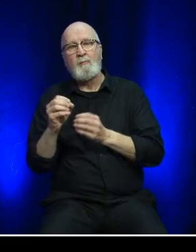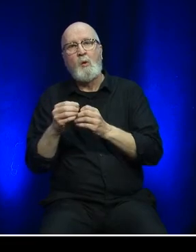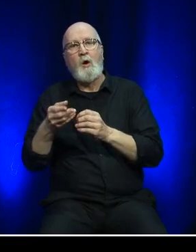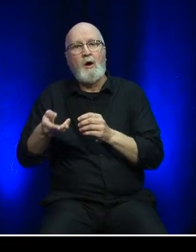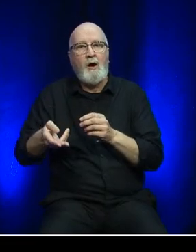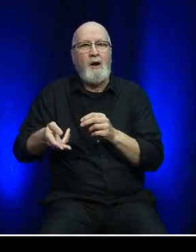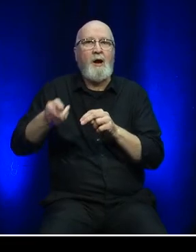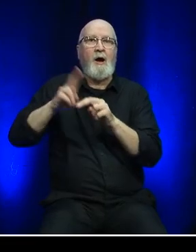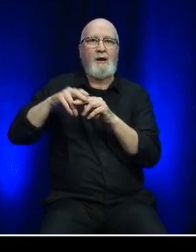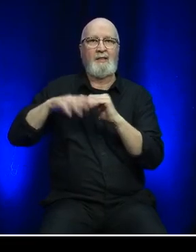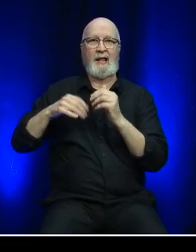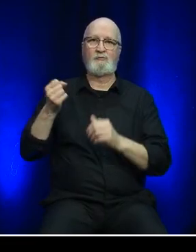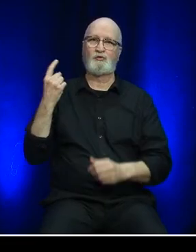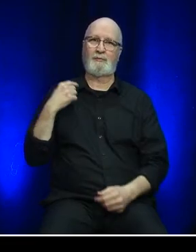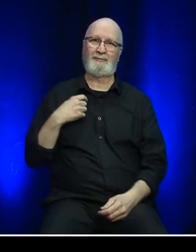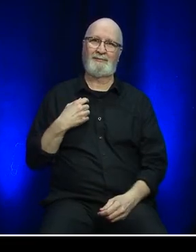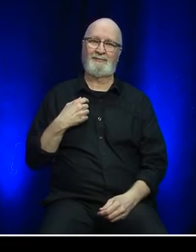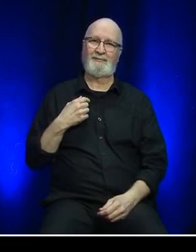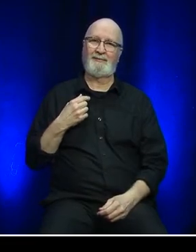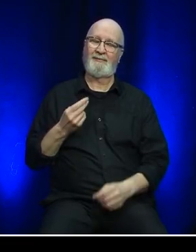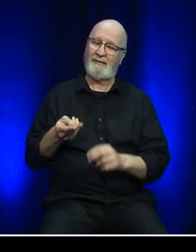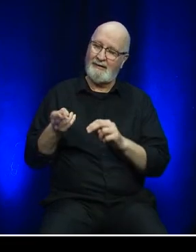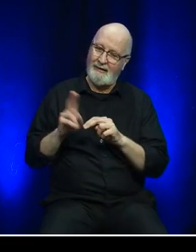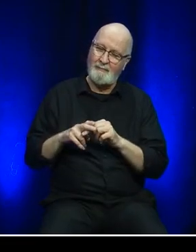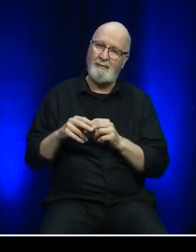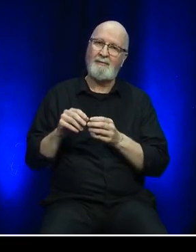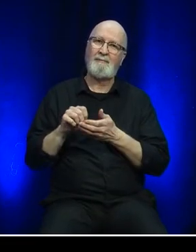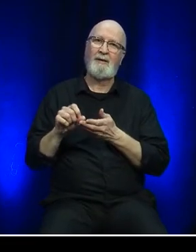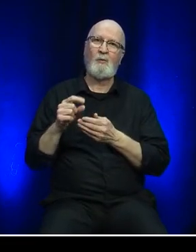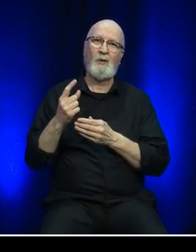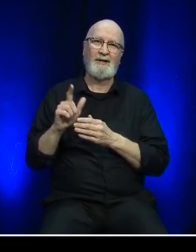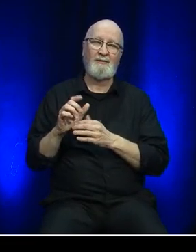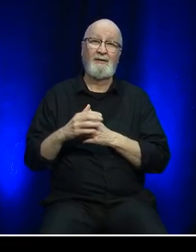than last year. In addition, the organization burned